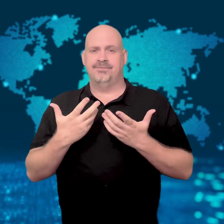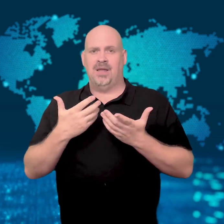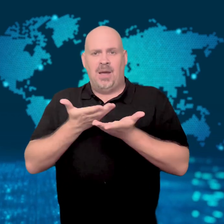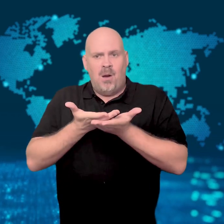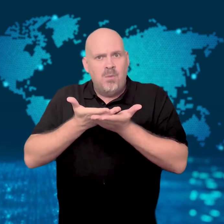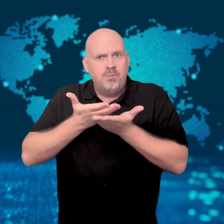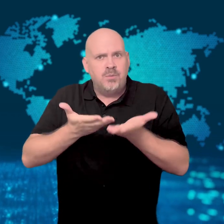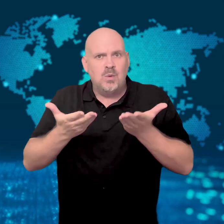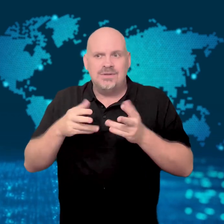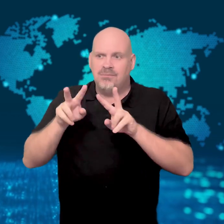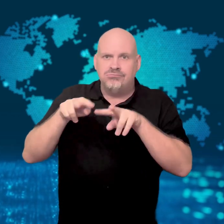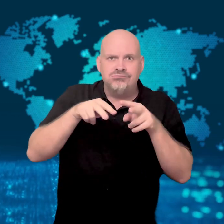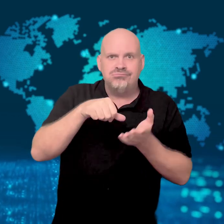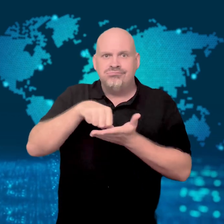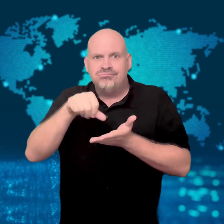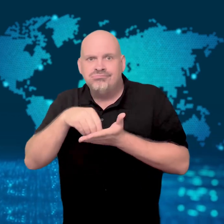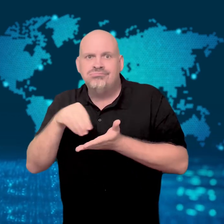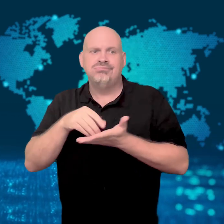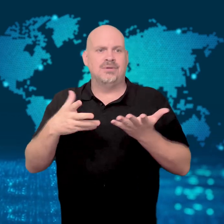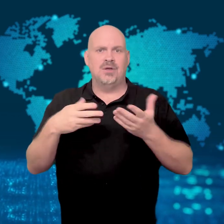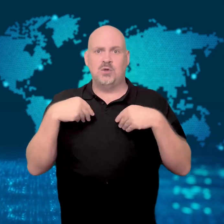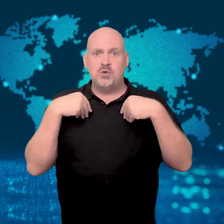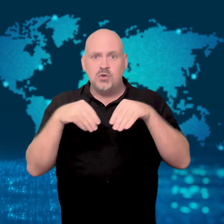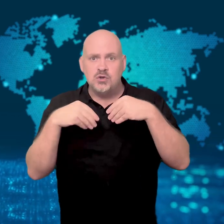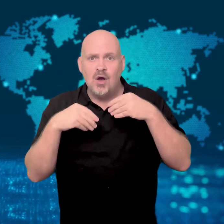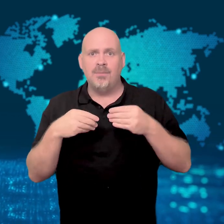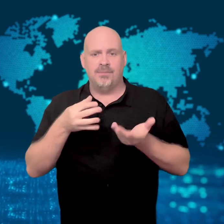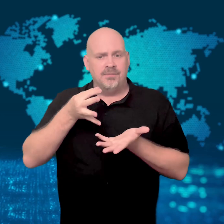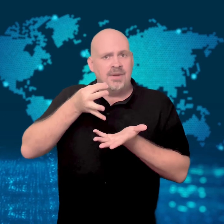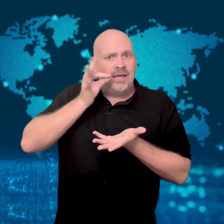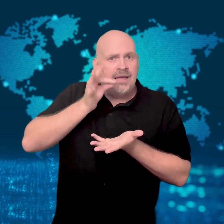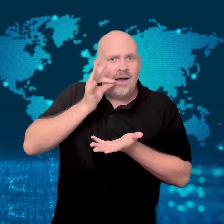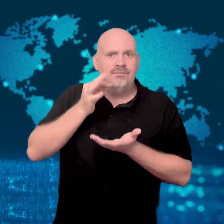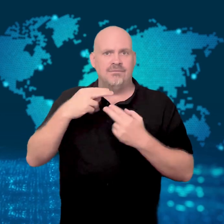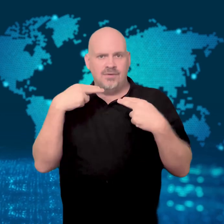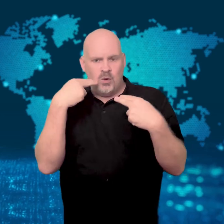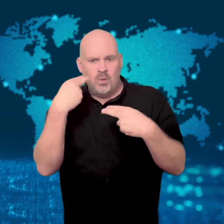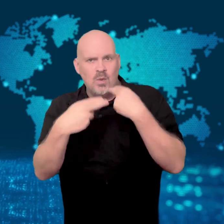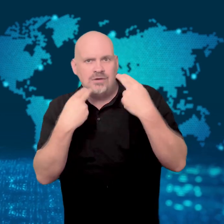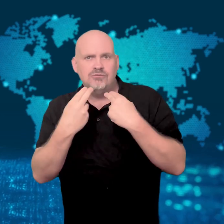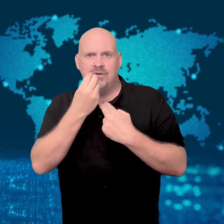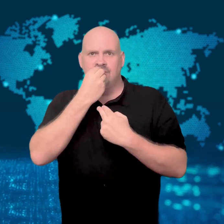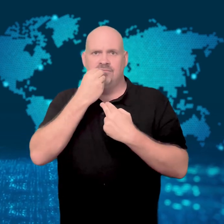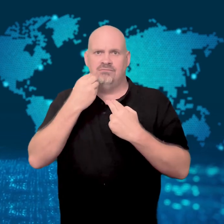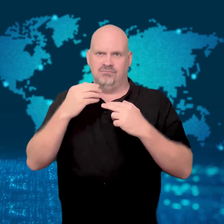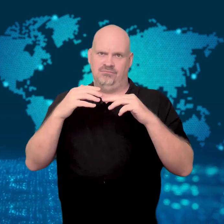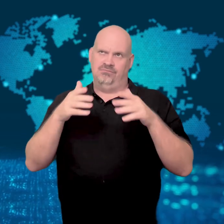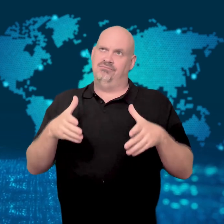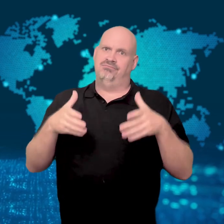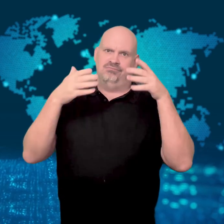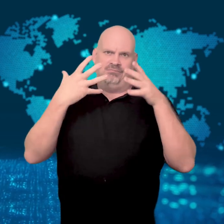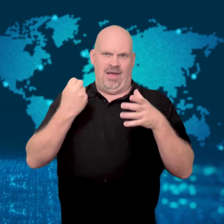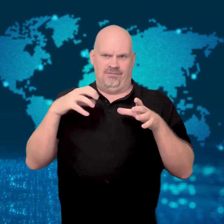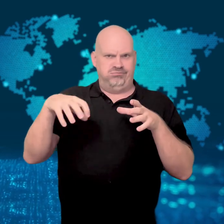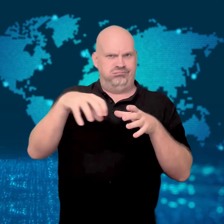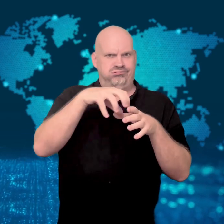There is also a glass elevator to ride through the tank to allow guests to